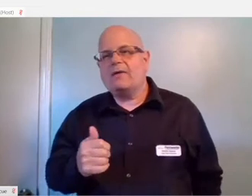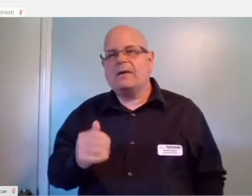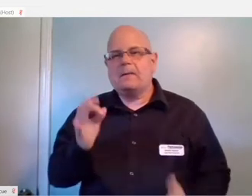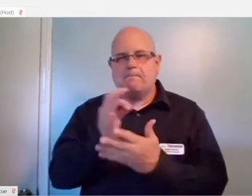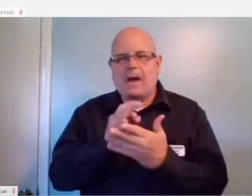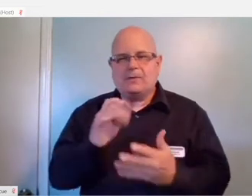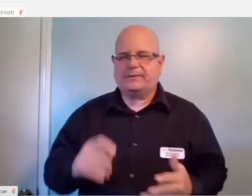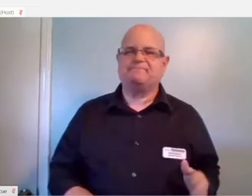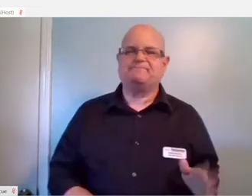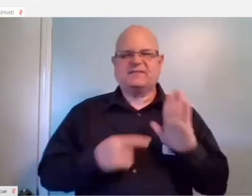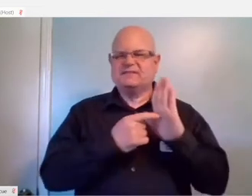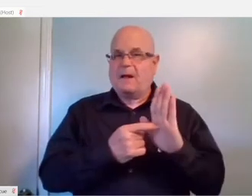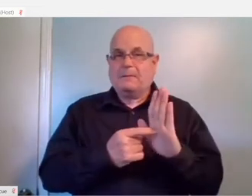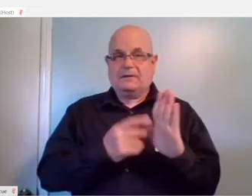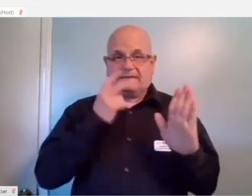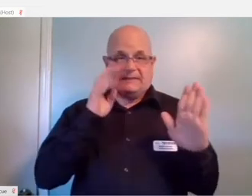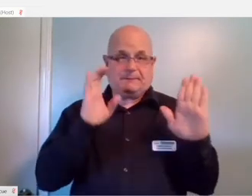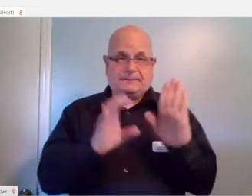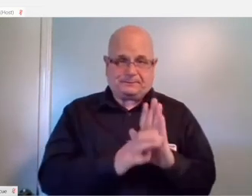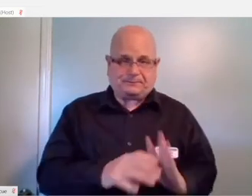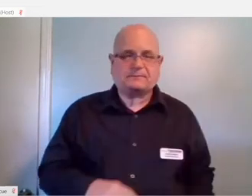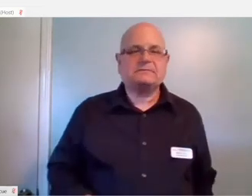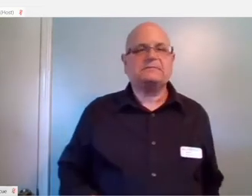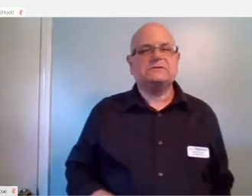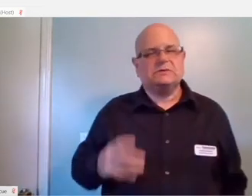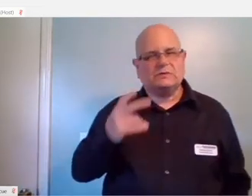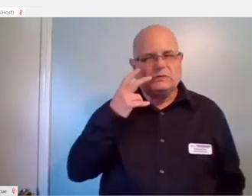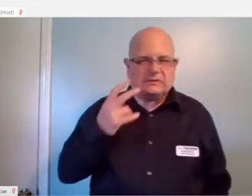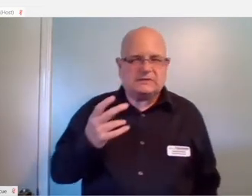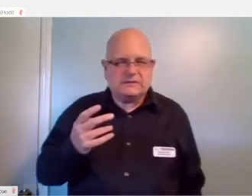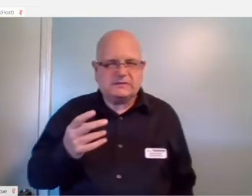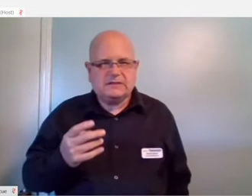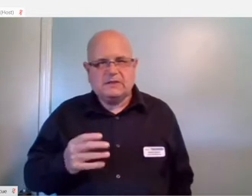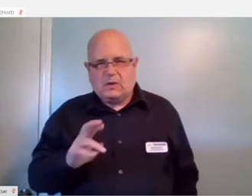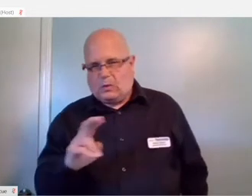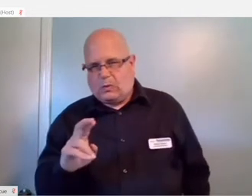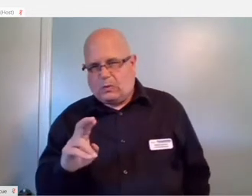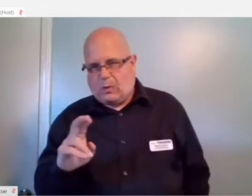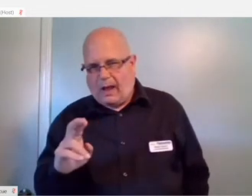For example, in the picture here you can kind of see the right side of an Xbox one controller